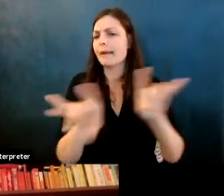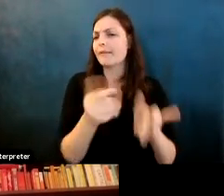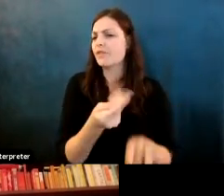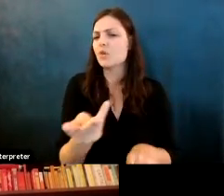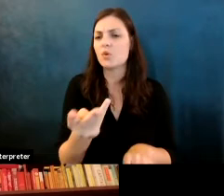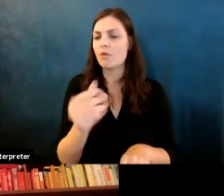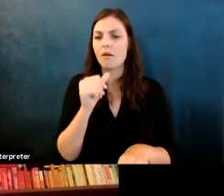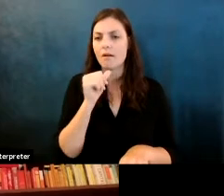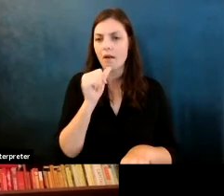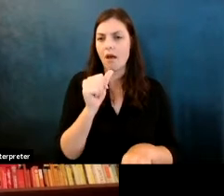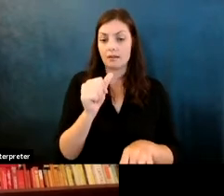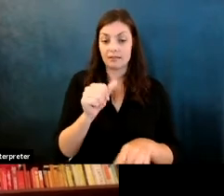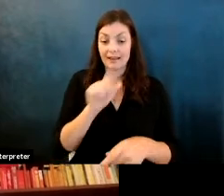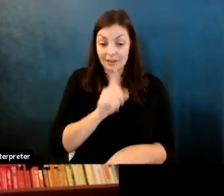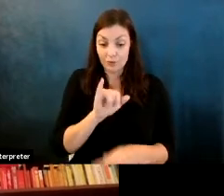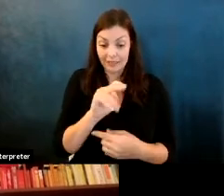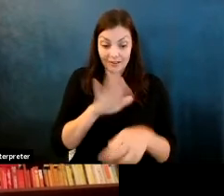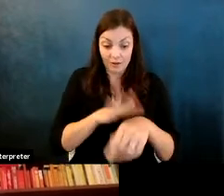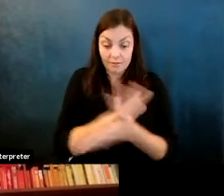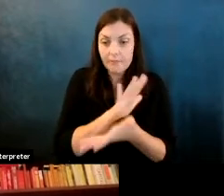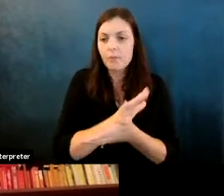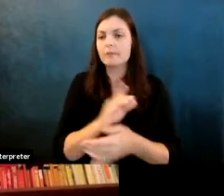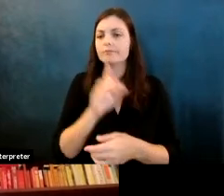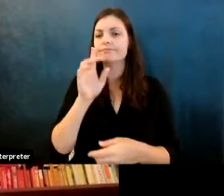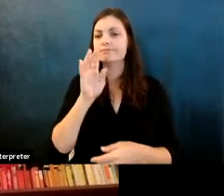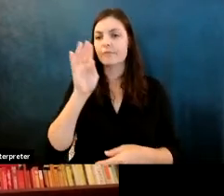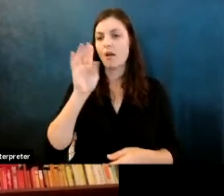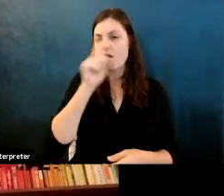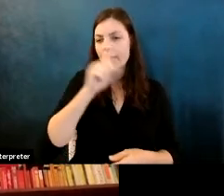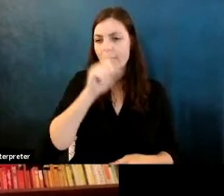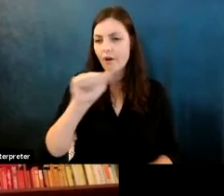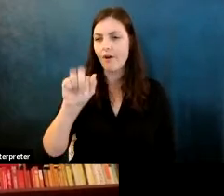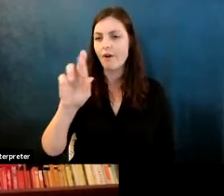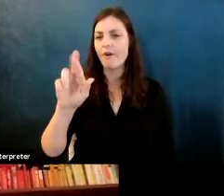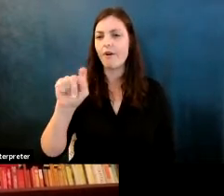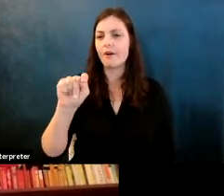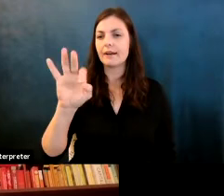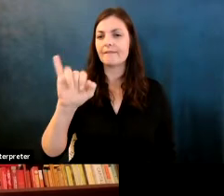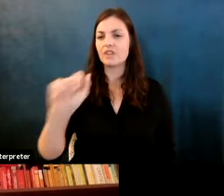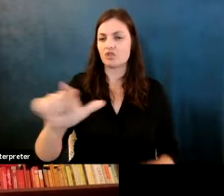Martin Wattenberg: And, just as in a human or shock test, you would give a human and inkblot and ask them that what they would see.